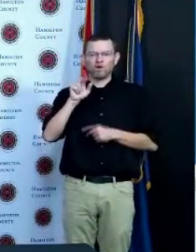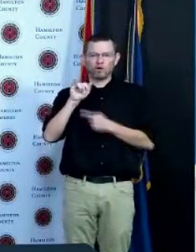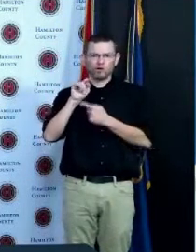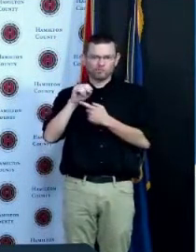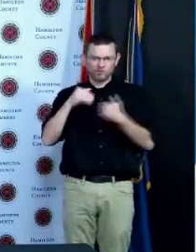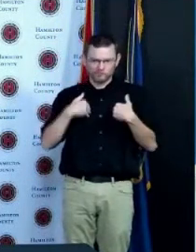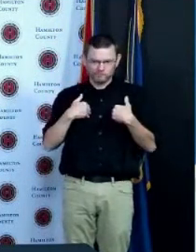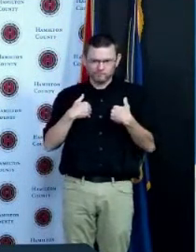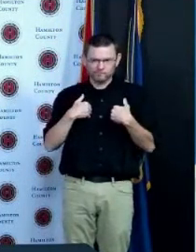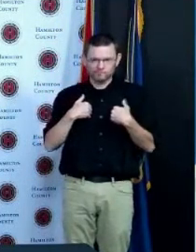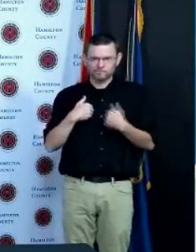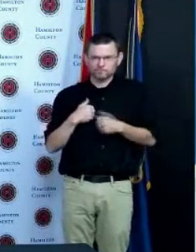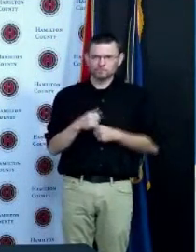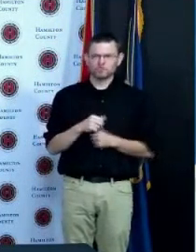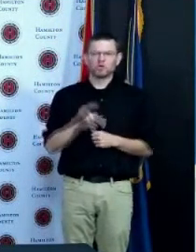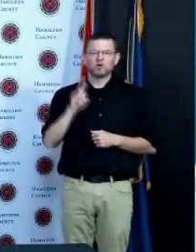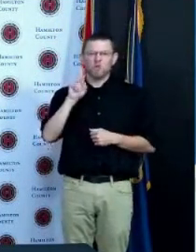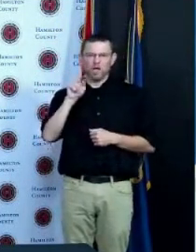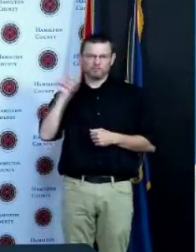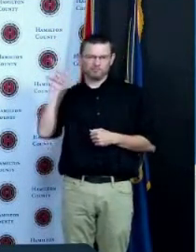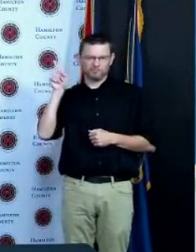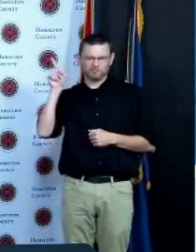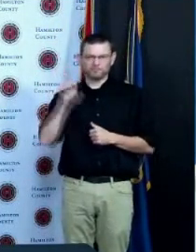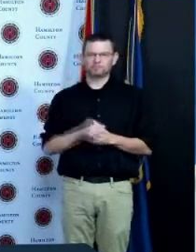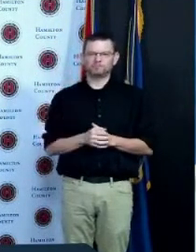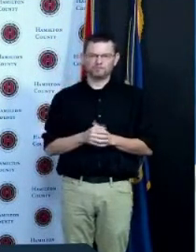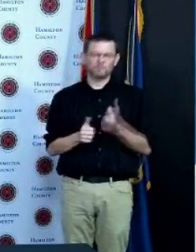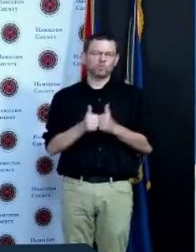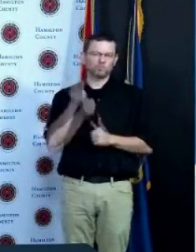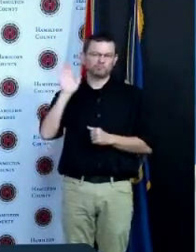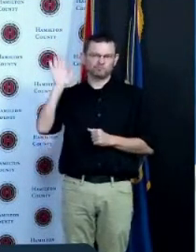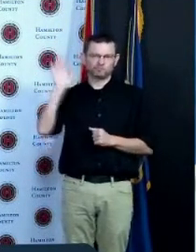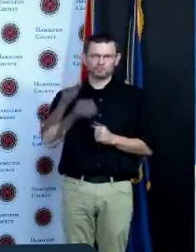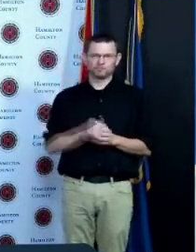so if you're concerned about the variance and you have questions get vaccinated now is the